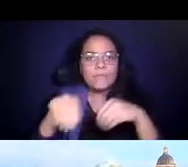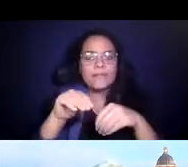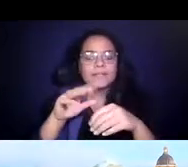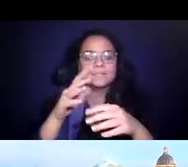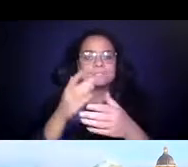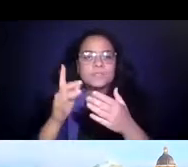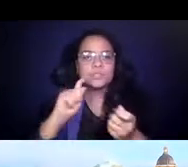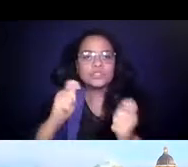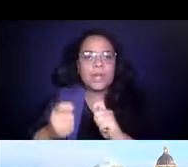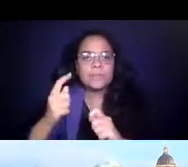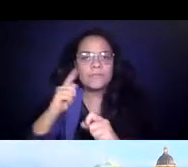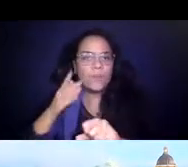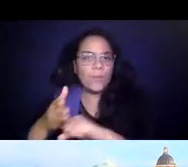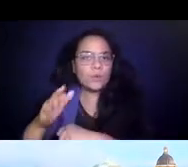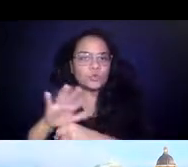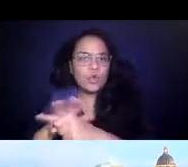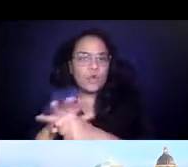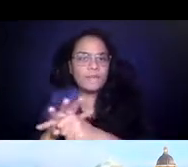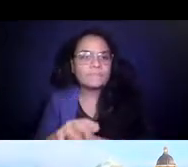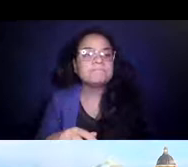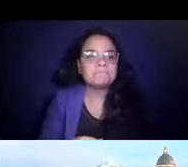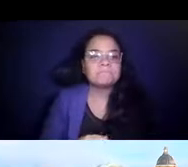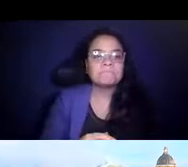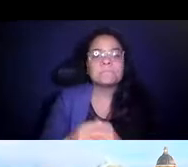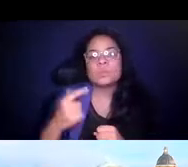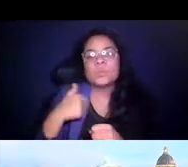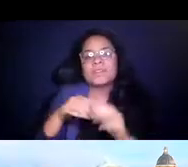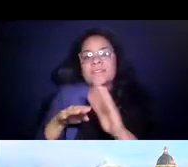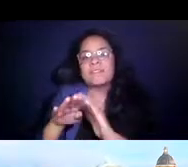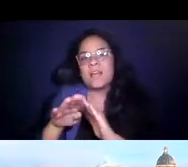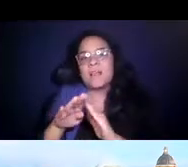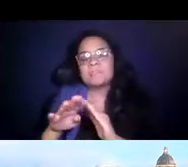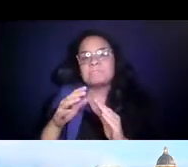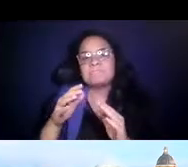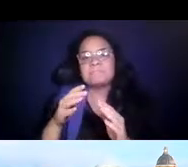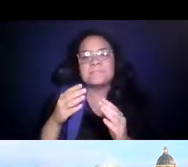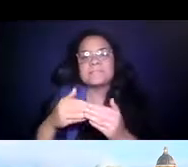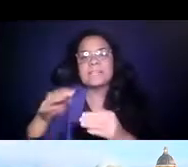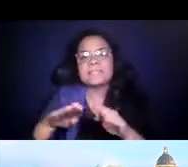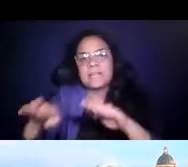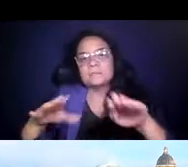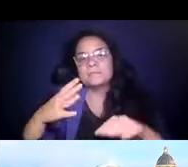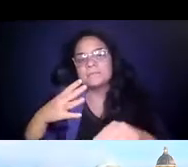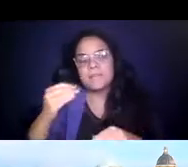14:25:08 Several next steps emerged from those workshops that helped us develop an action plan for rethinking transit as we navigate our